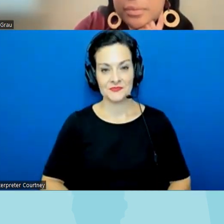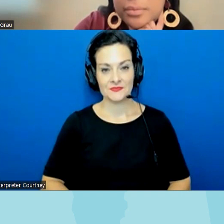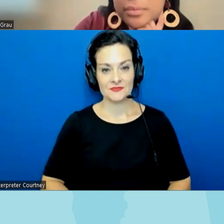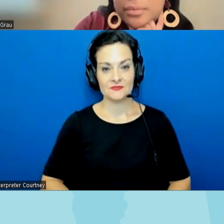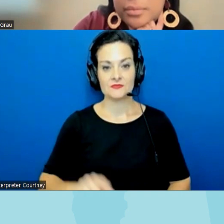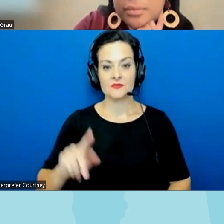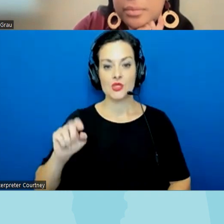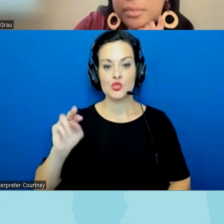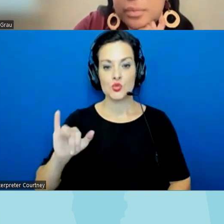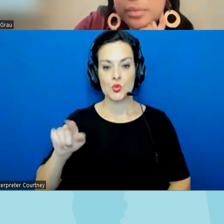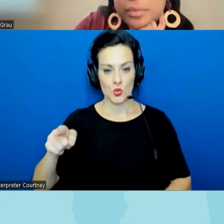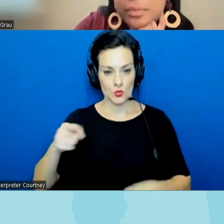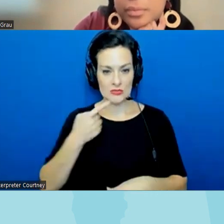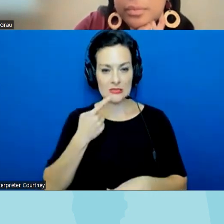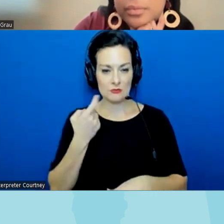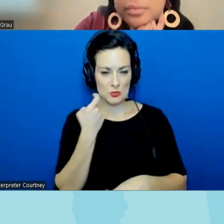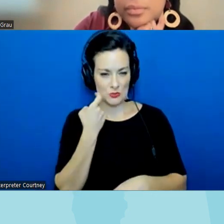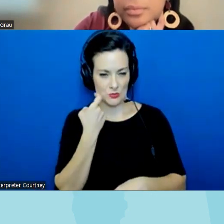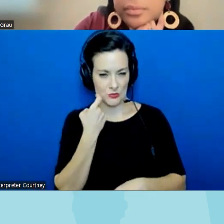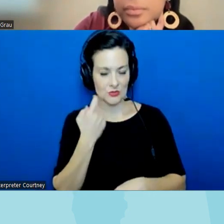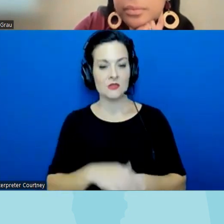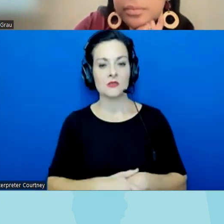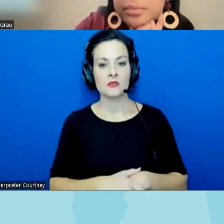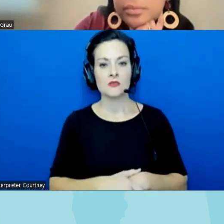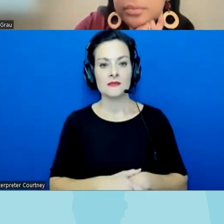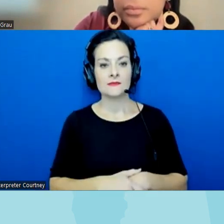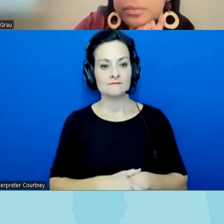spoke a little bit about this just now but um I'd love to hear from from all the panelists